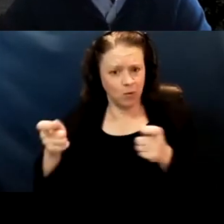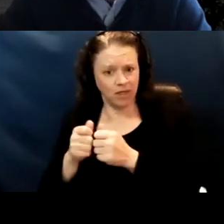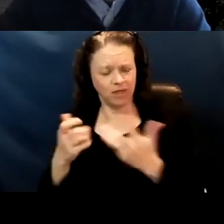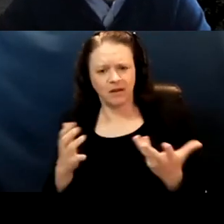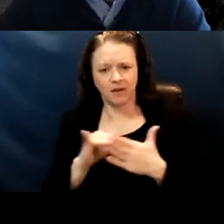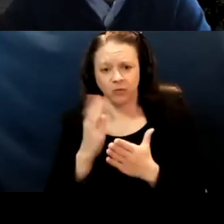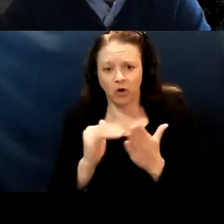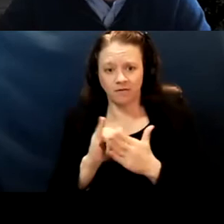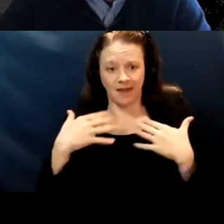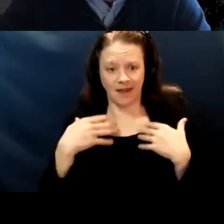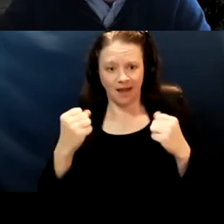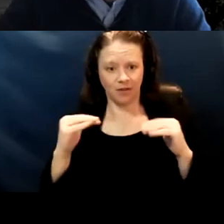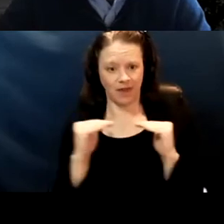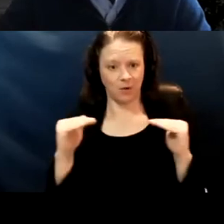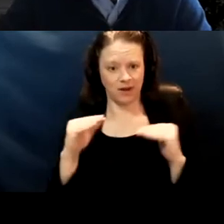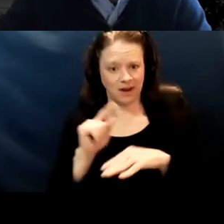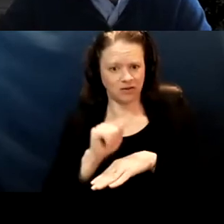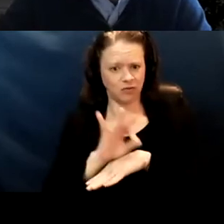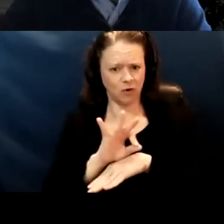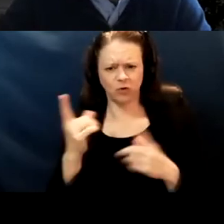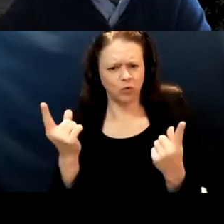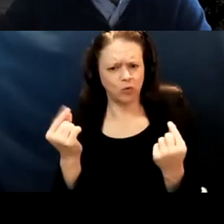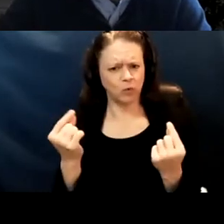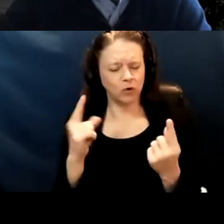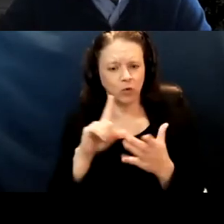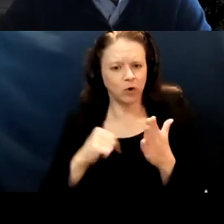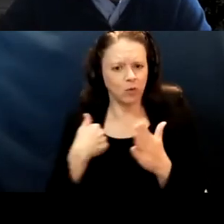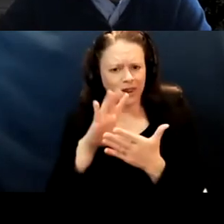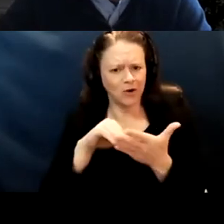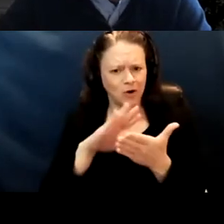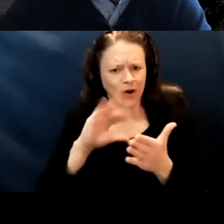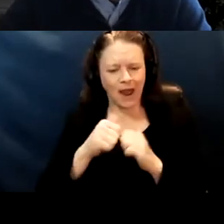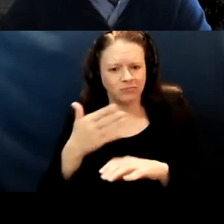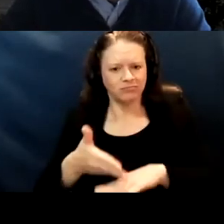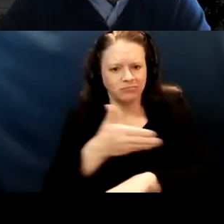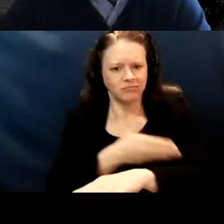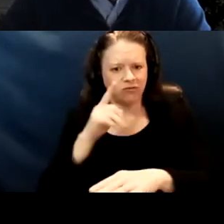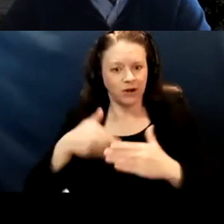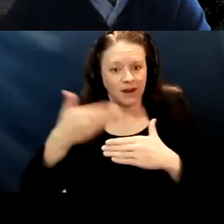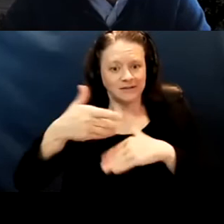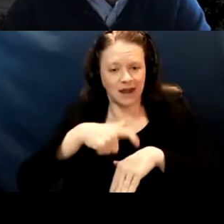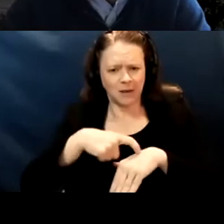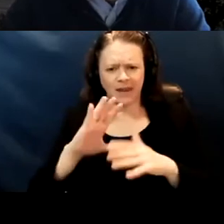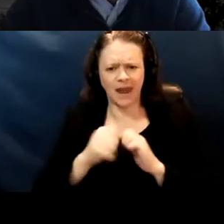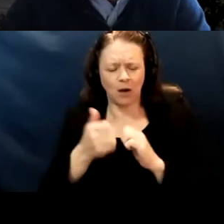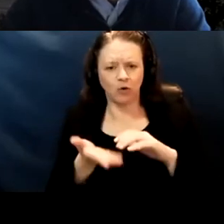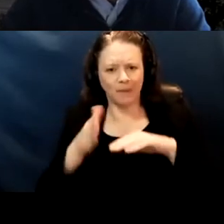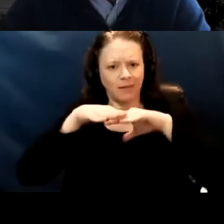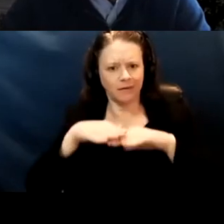How can we do a better next time and where do we we have to build capacity. And again, I'm gonna close. I know I didn't answer all your questions,